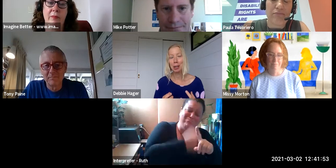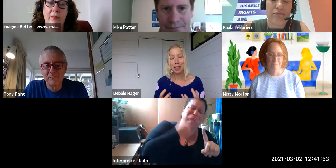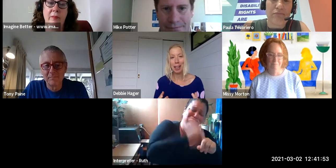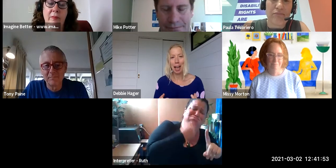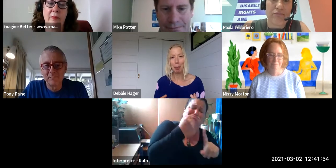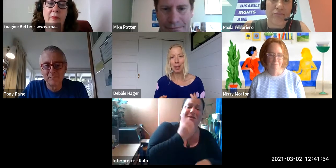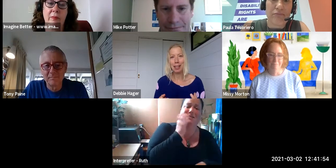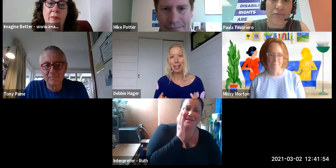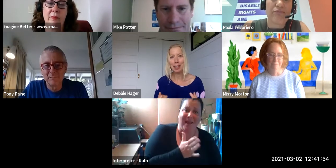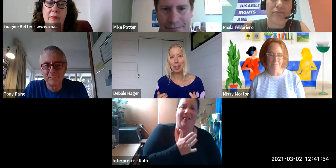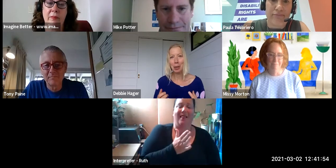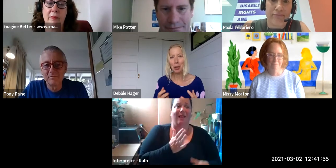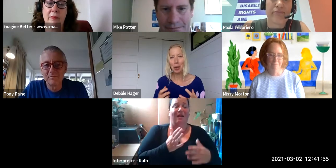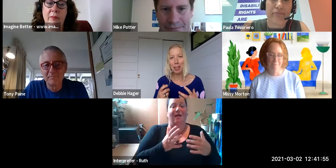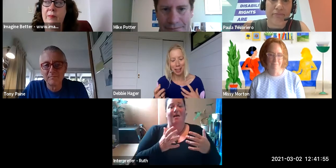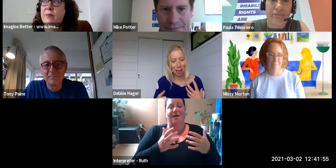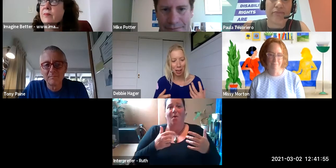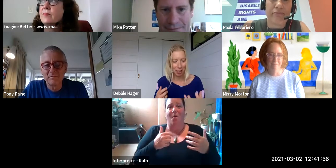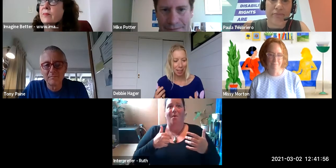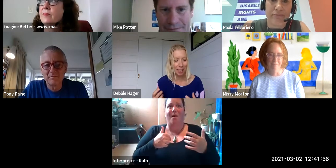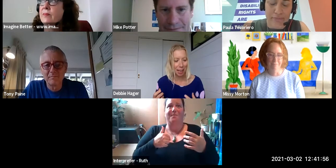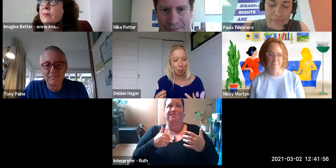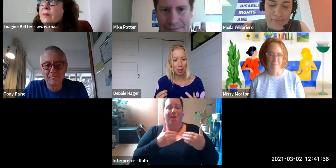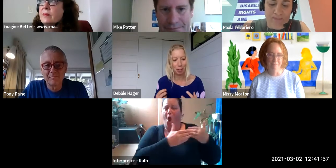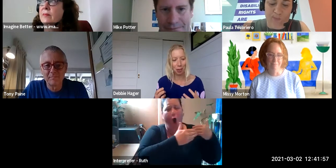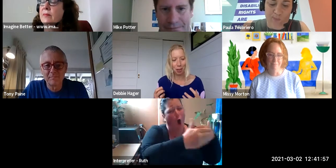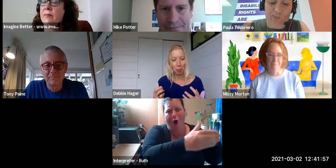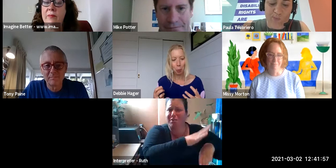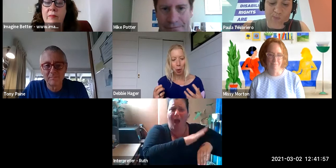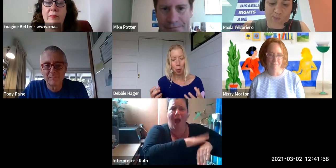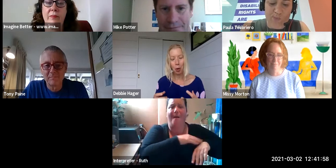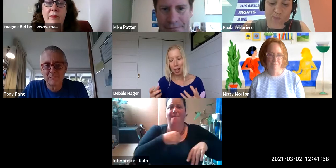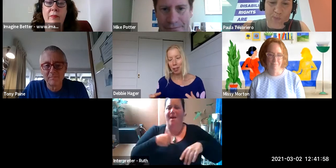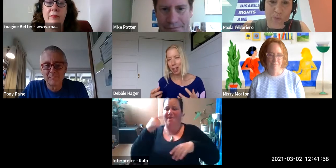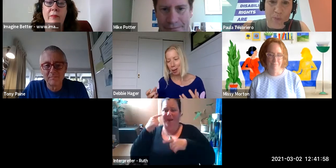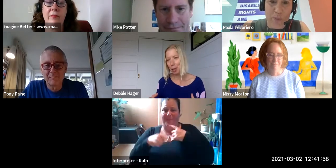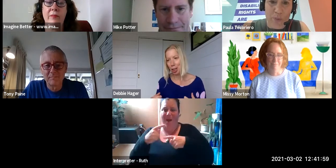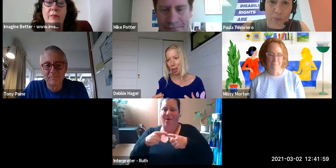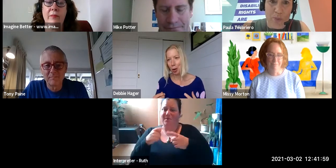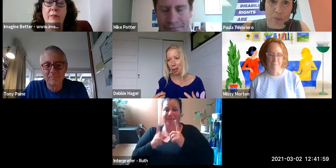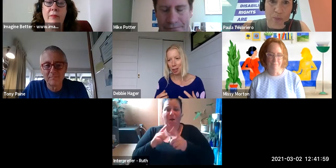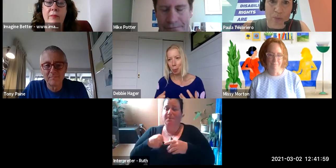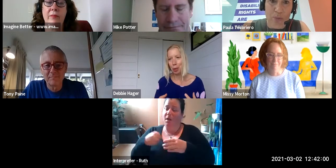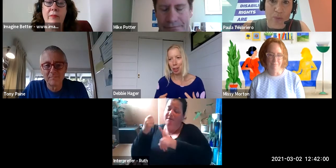So we'll be doing the co-design this year with a view to then implementing that over